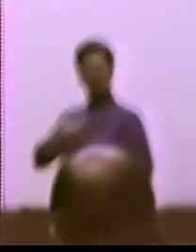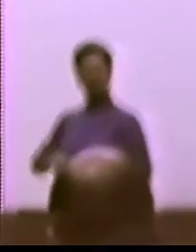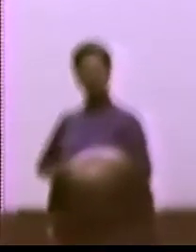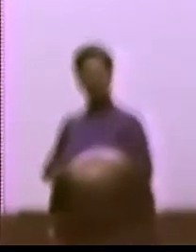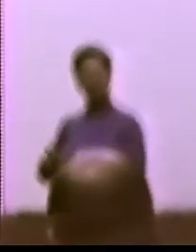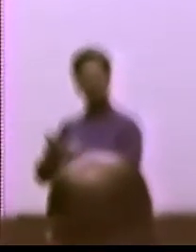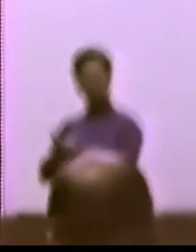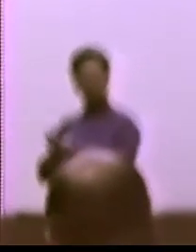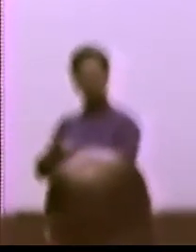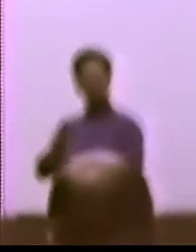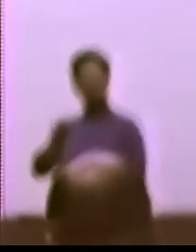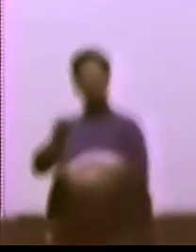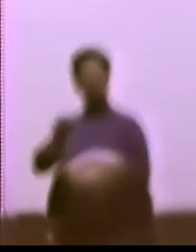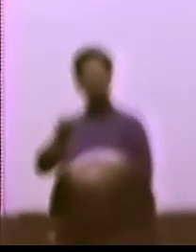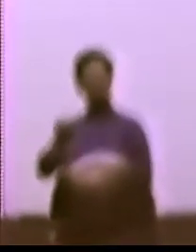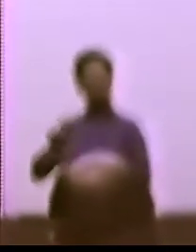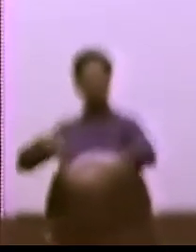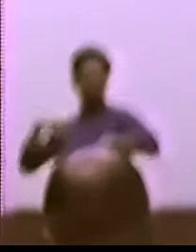THAN THEY WOULD IF A DEAF PERSON SIGNED A LOT.